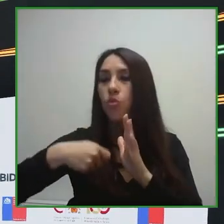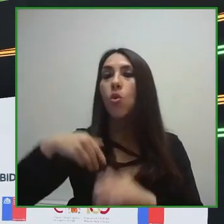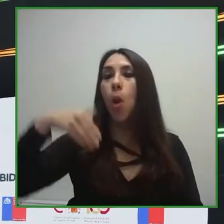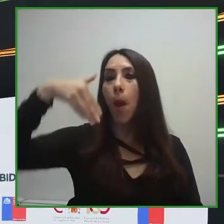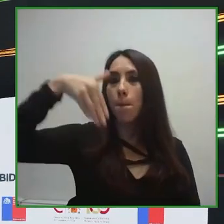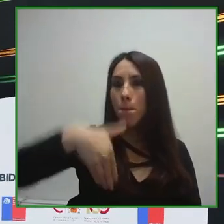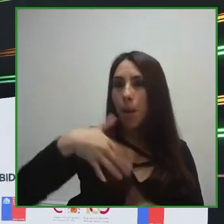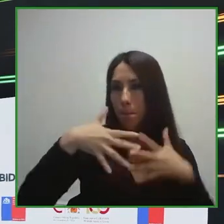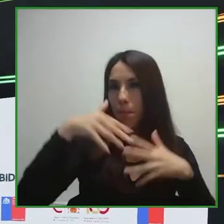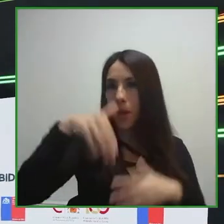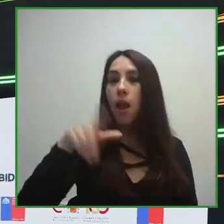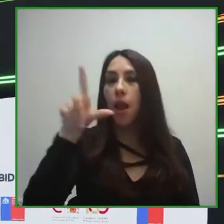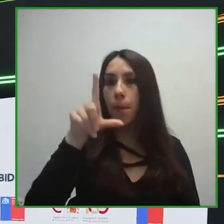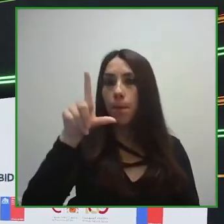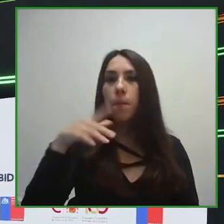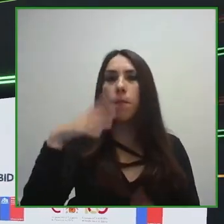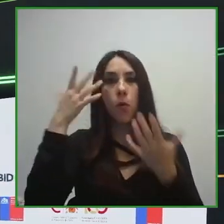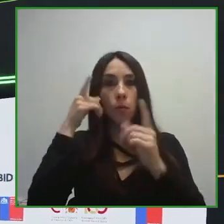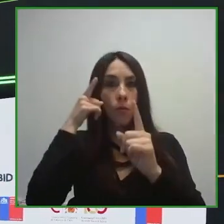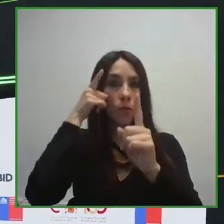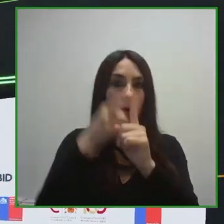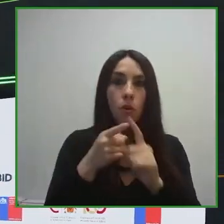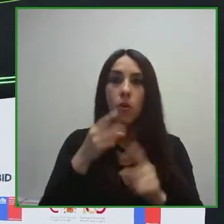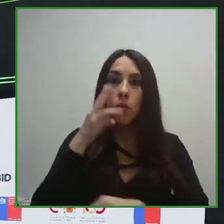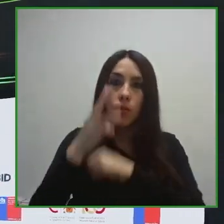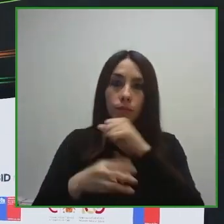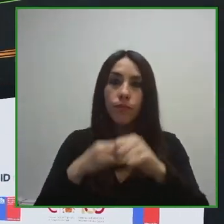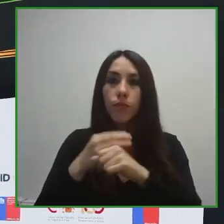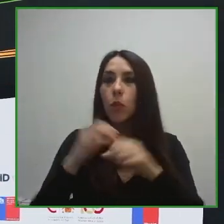have a great our great mission of expanding these world